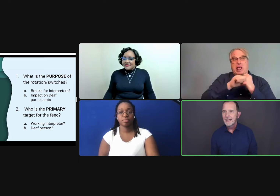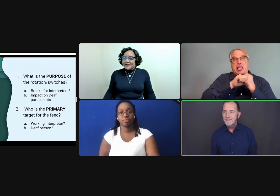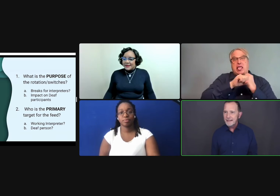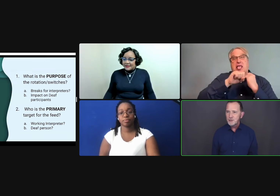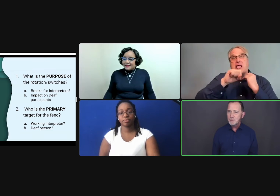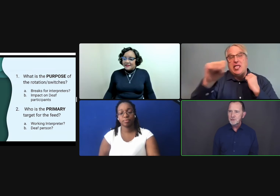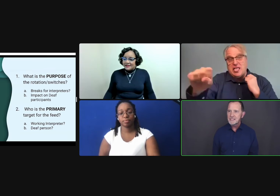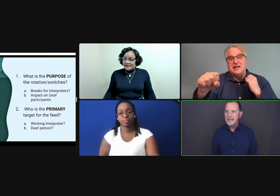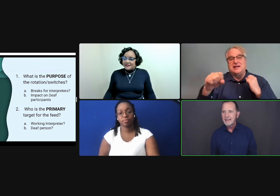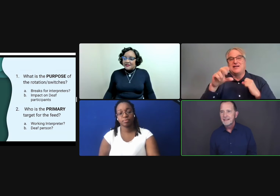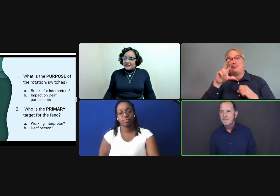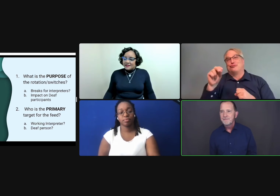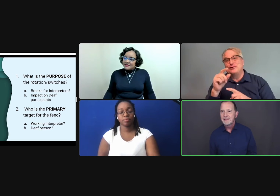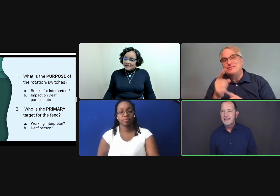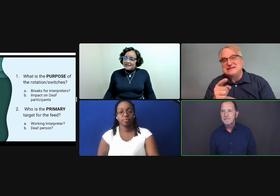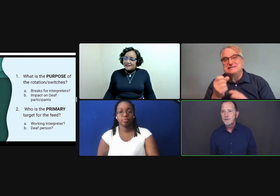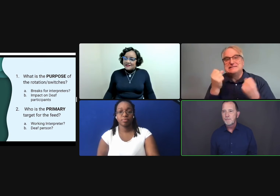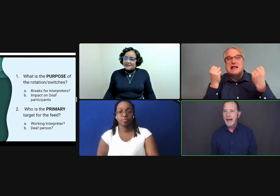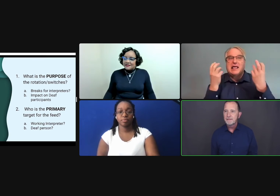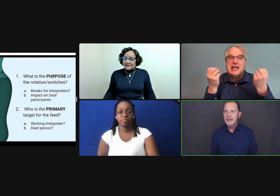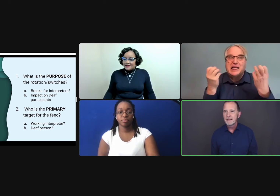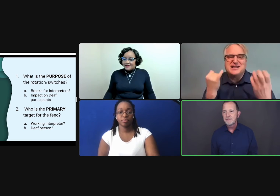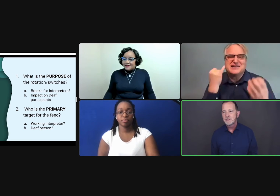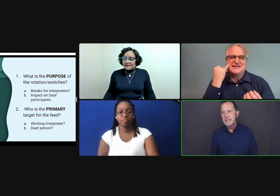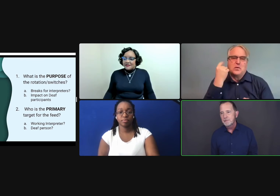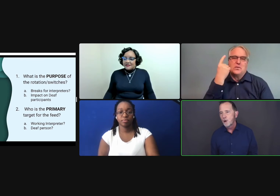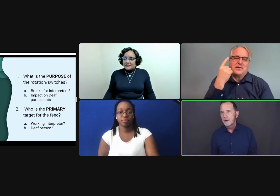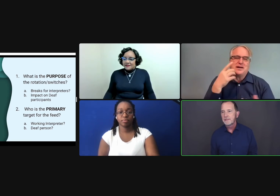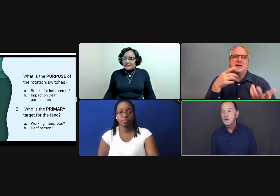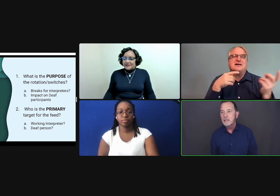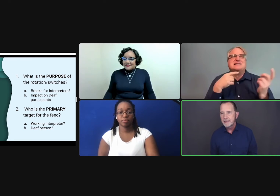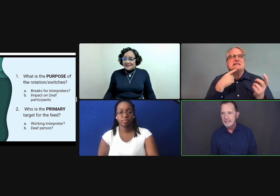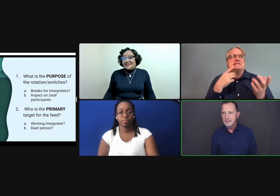And I've had interpreters say that they feel bad if they let their team go on 30 minutes.